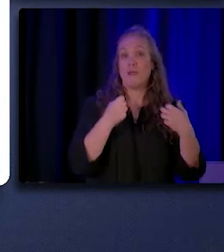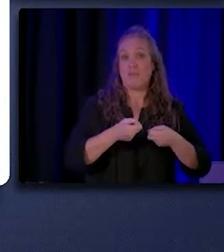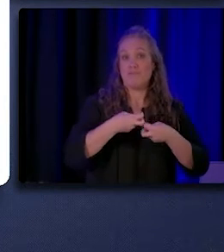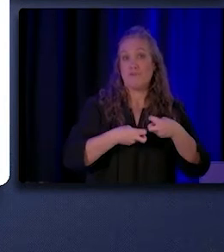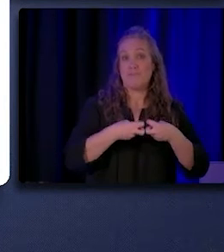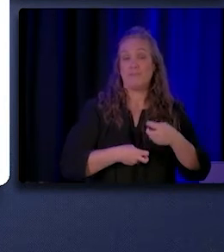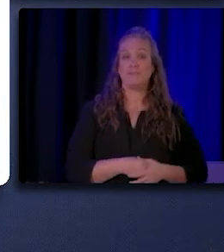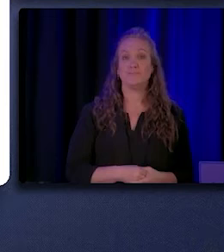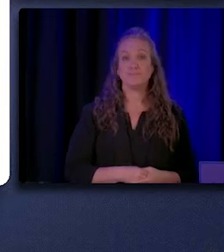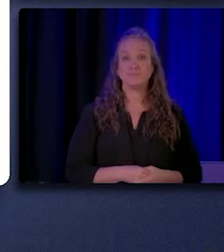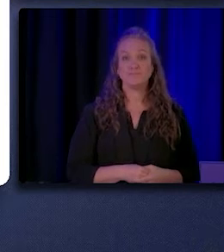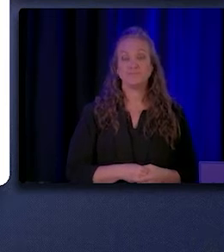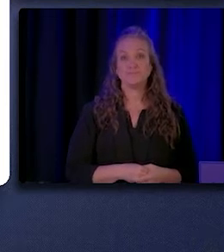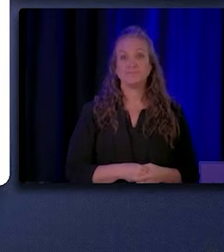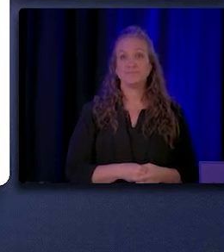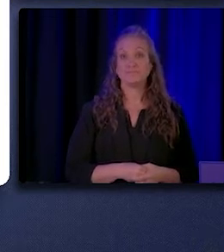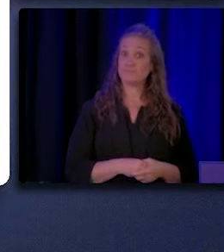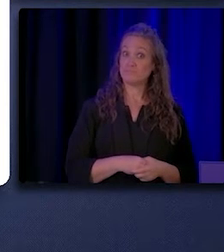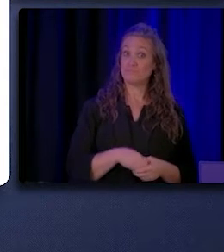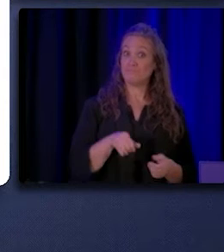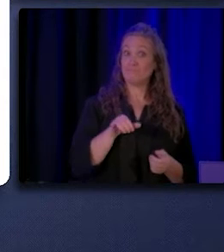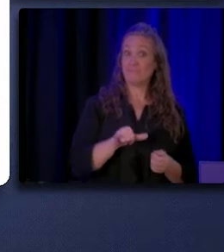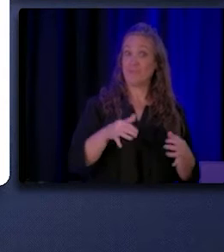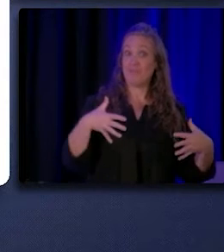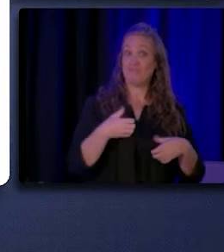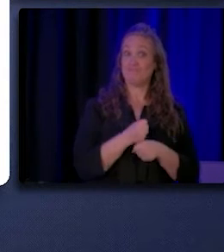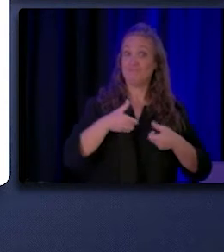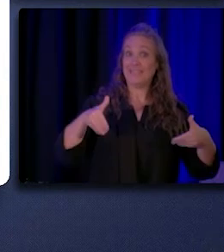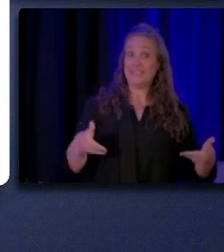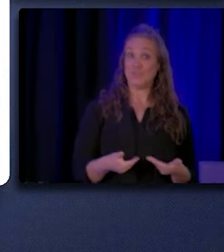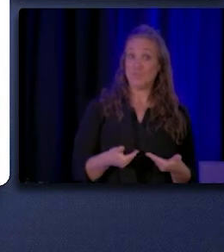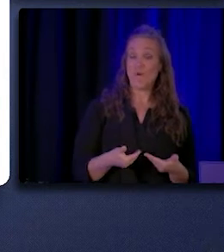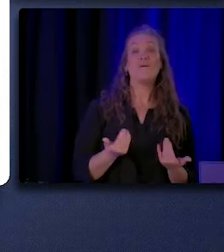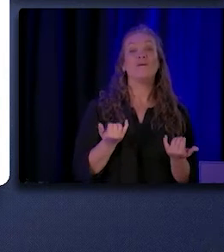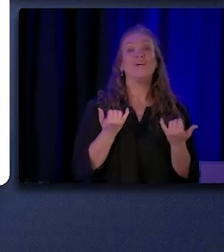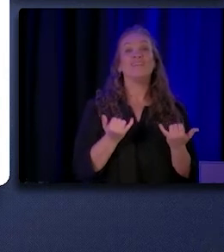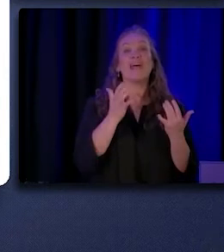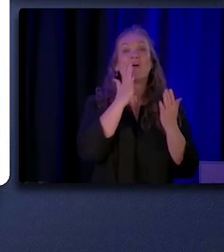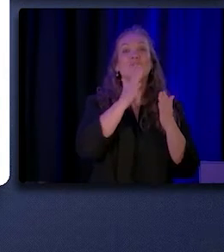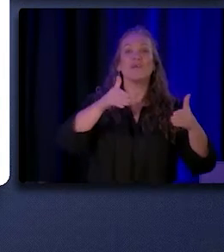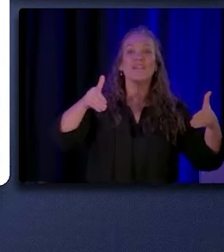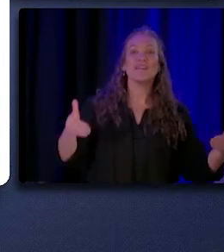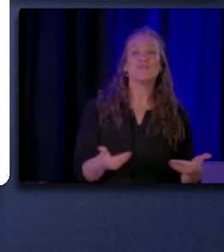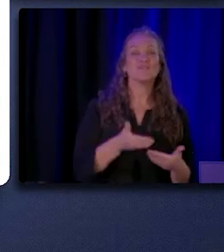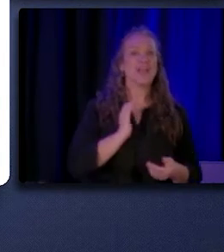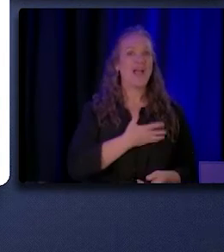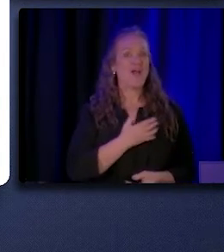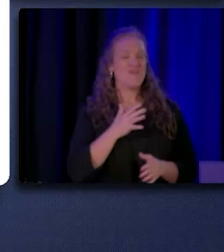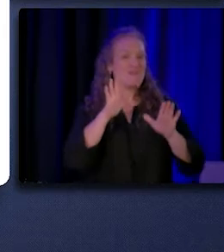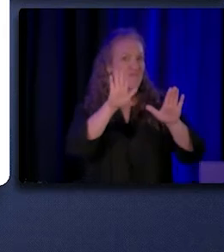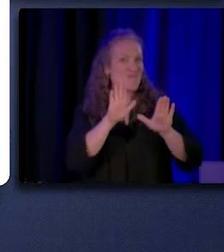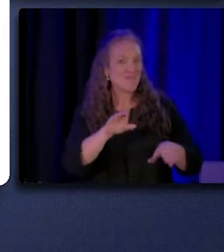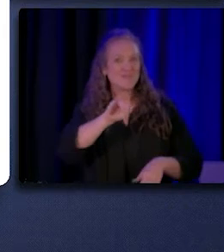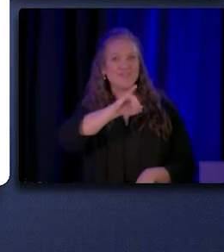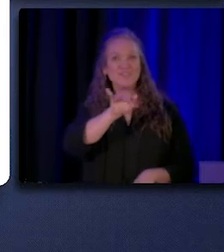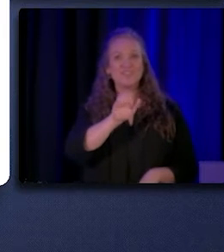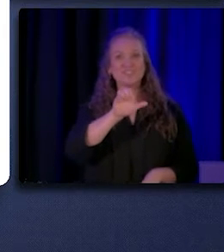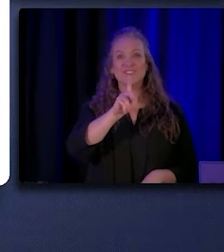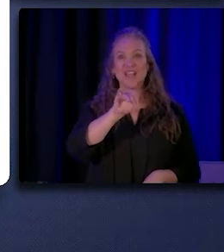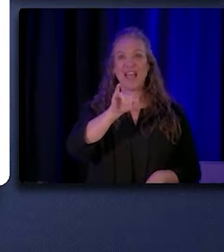So with that, I want to introduce our wonderful Jackie who is going to be presenting some of the research